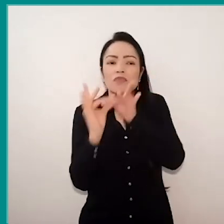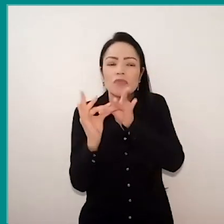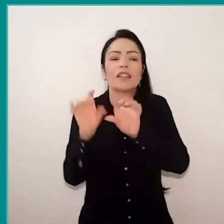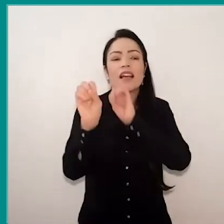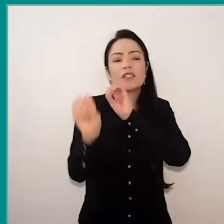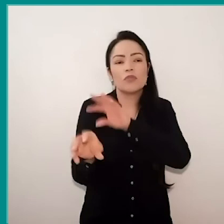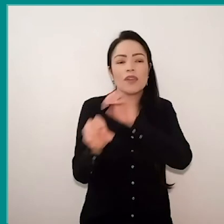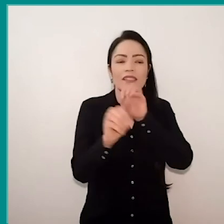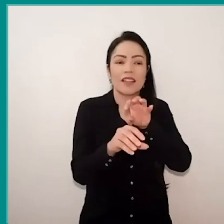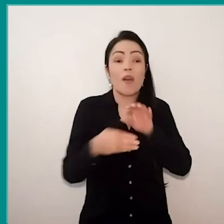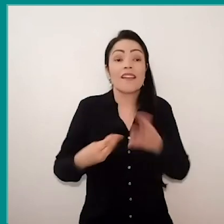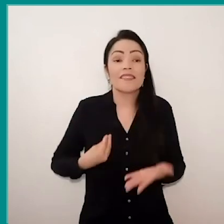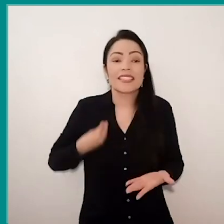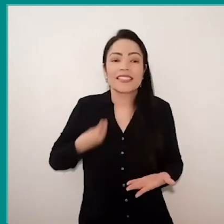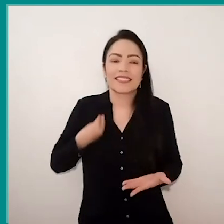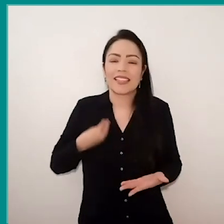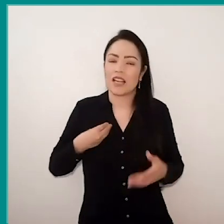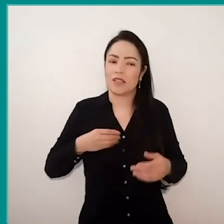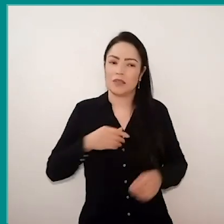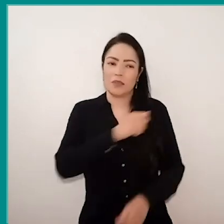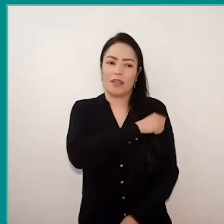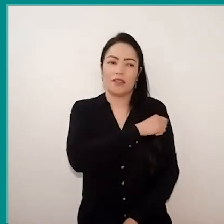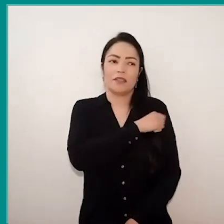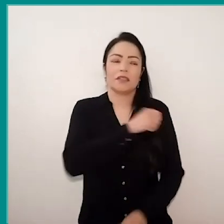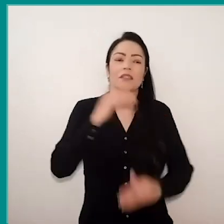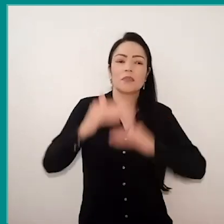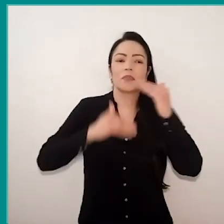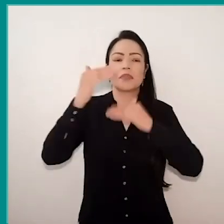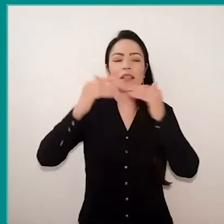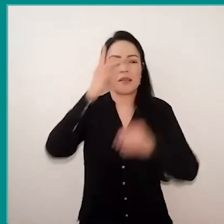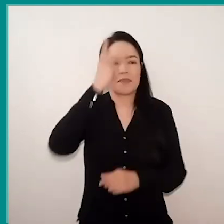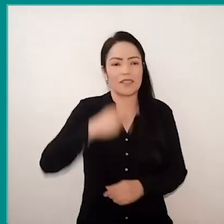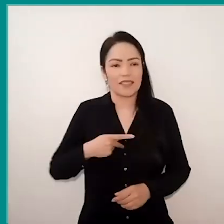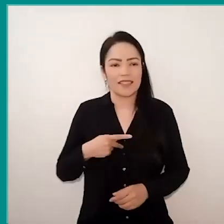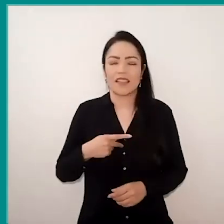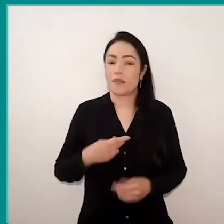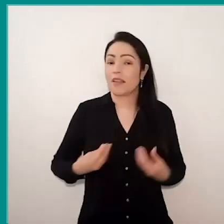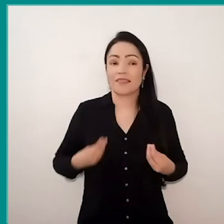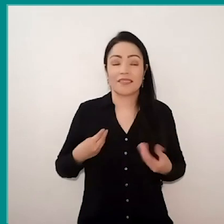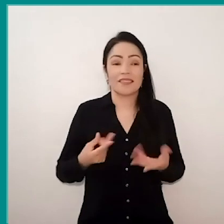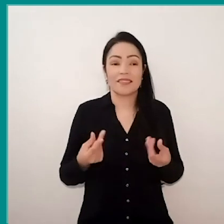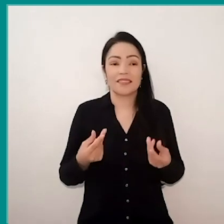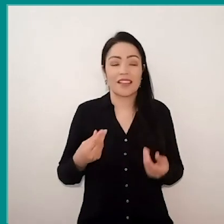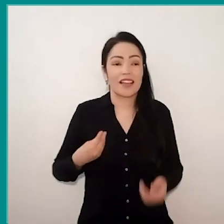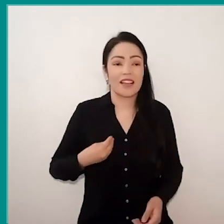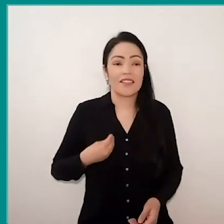with the student's life, with the development of their autonomy for the life, for life in its fullness.